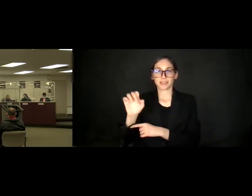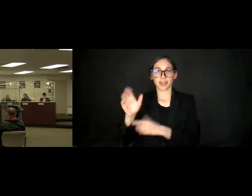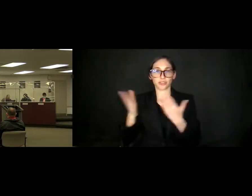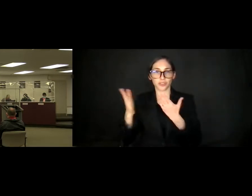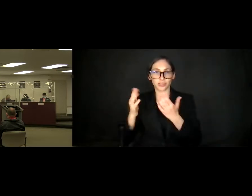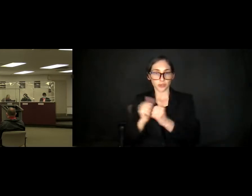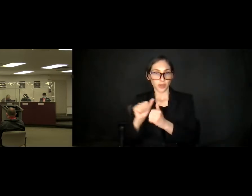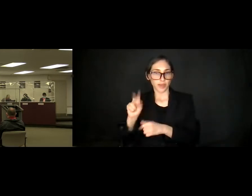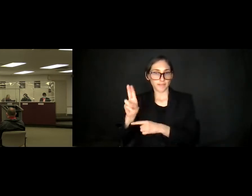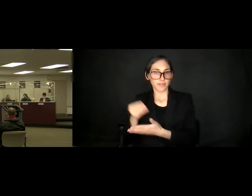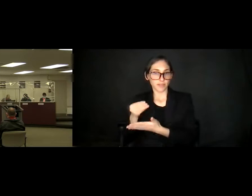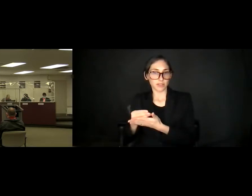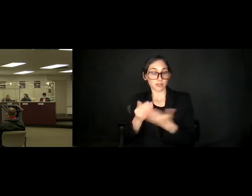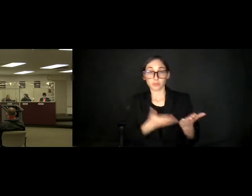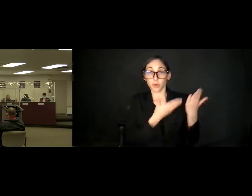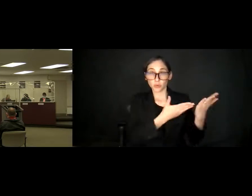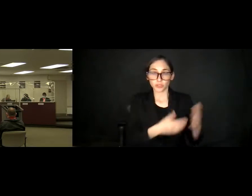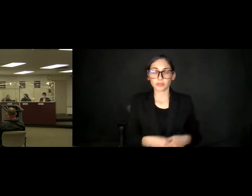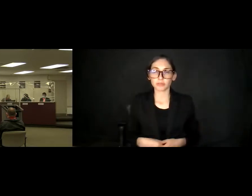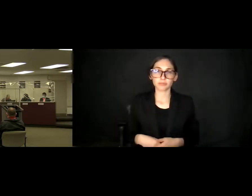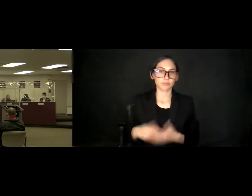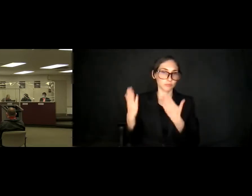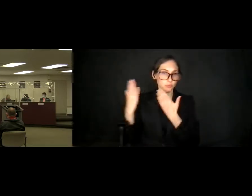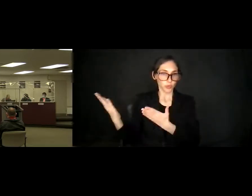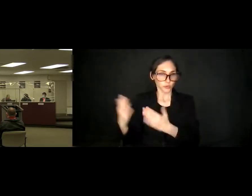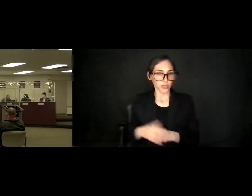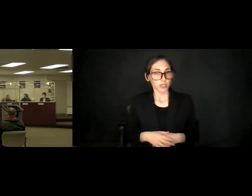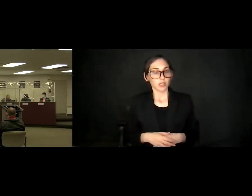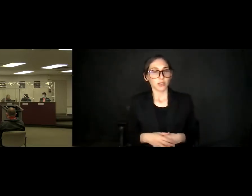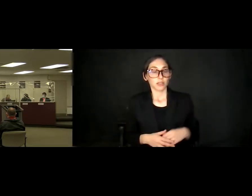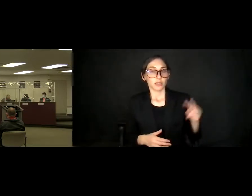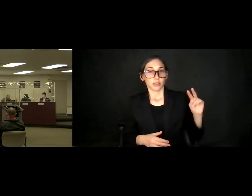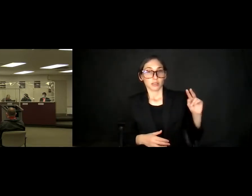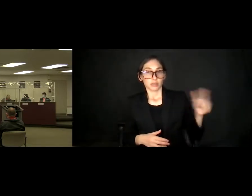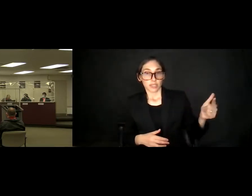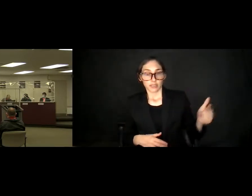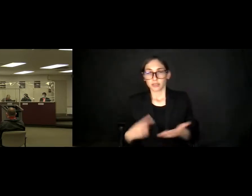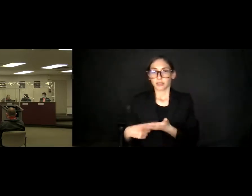May I hear a motion? So move. Second. Discussion? Yes Sir, Uh, Mr. Chairman.